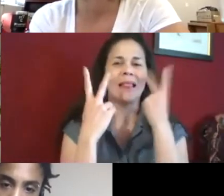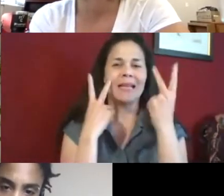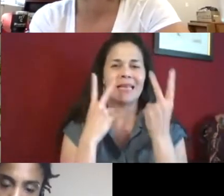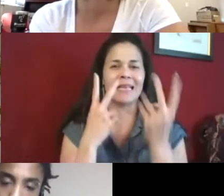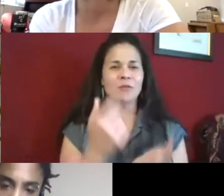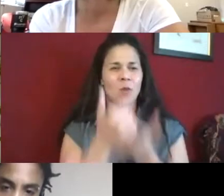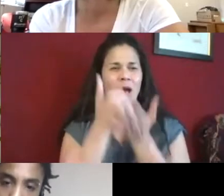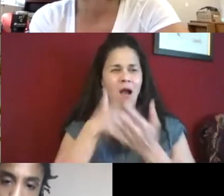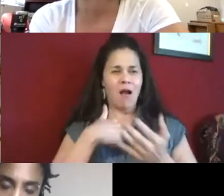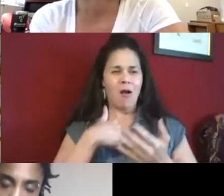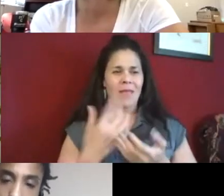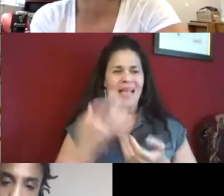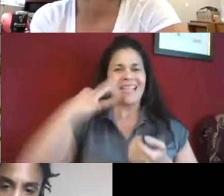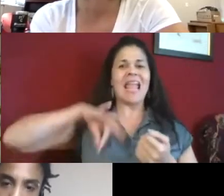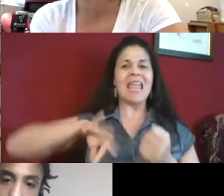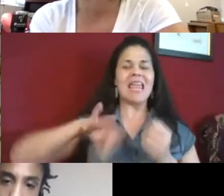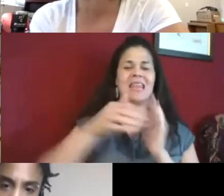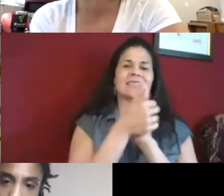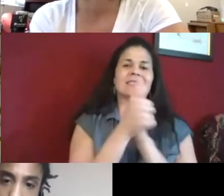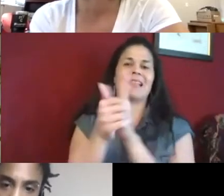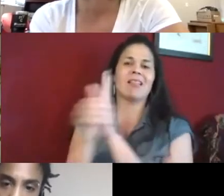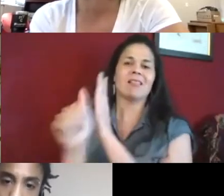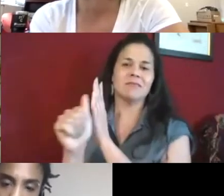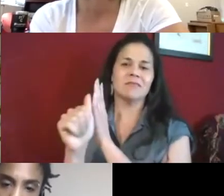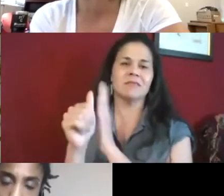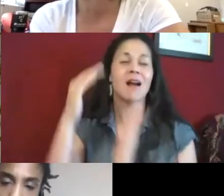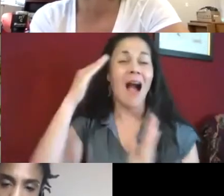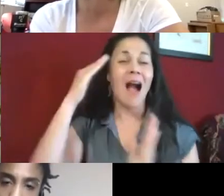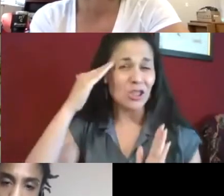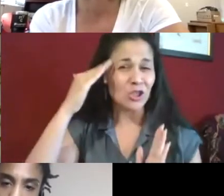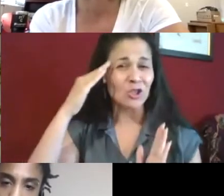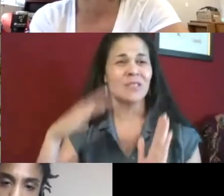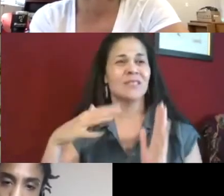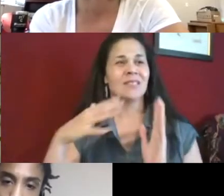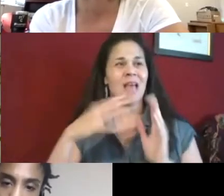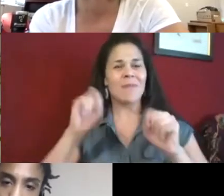light. Let them be seen. It's our gain. We all gain in skills,